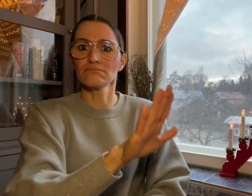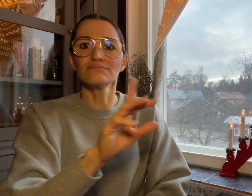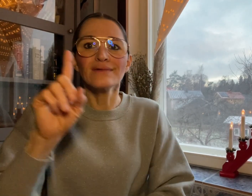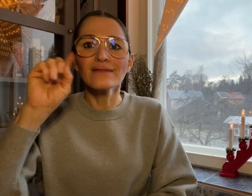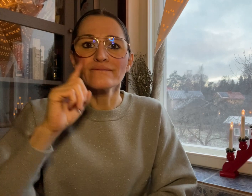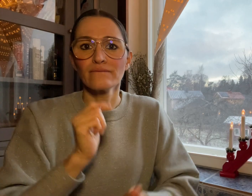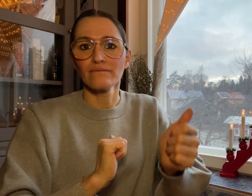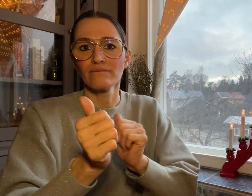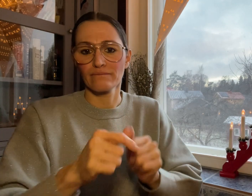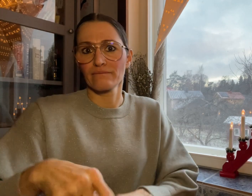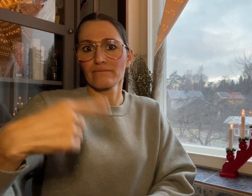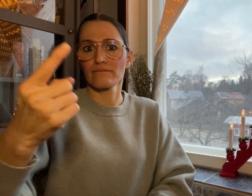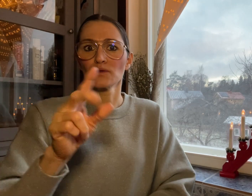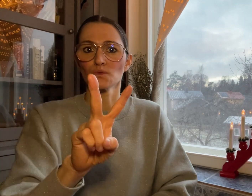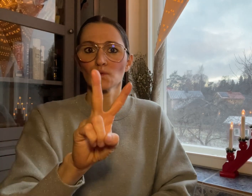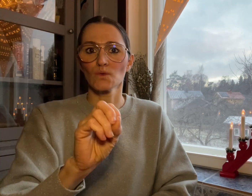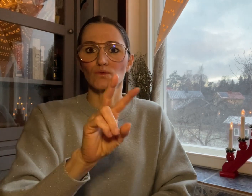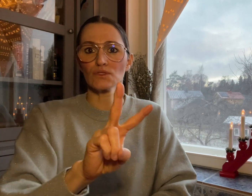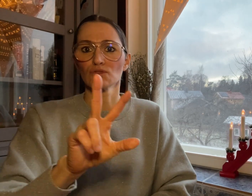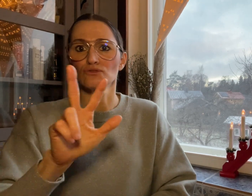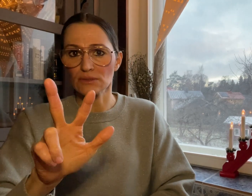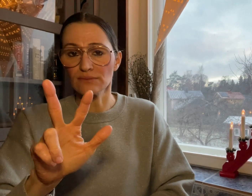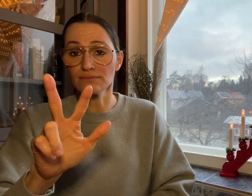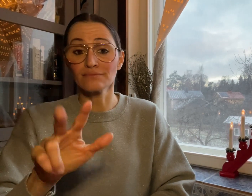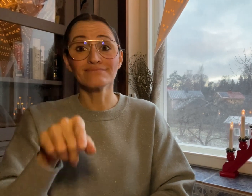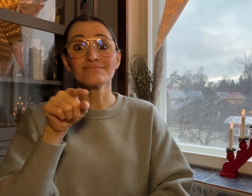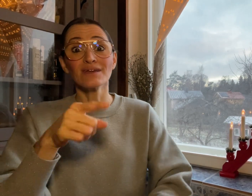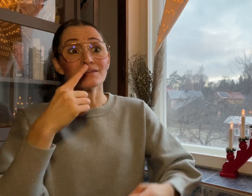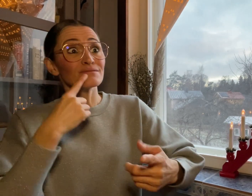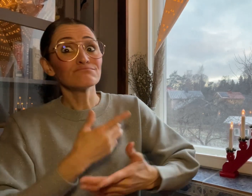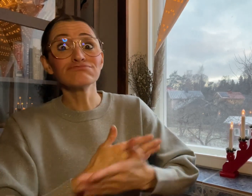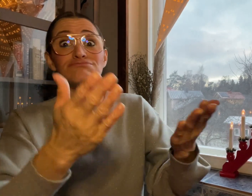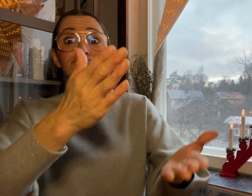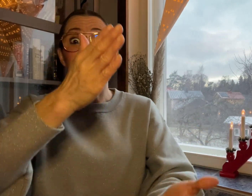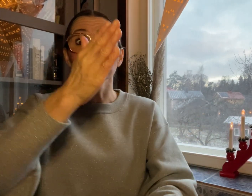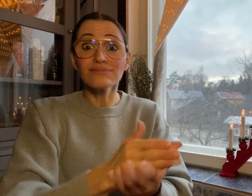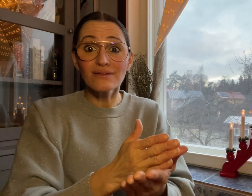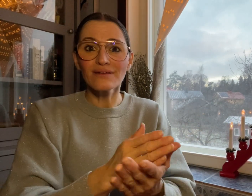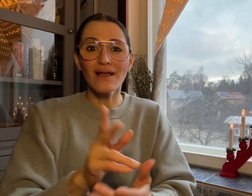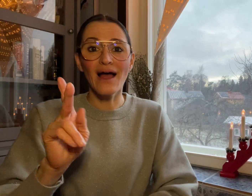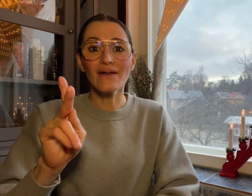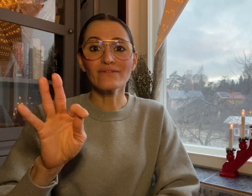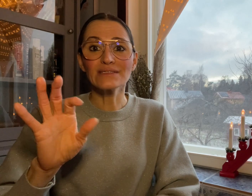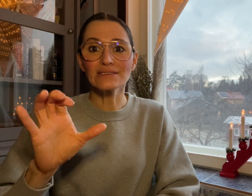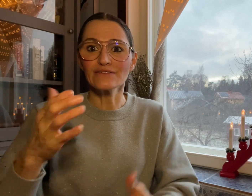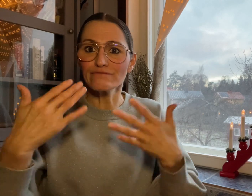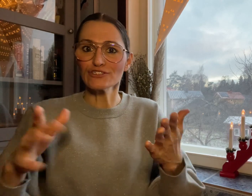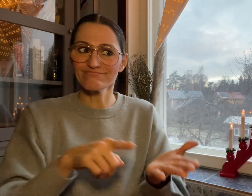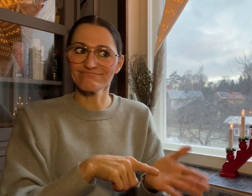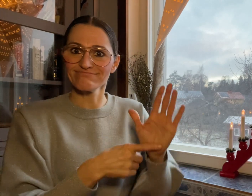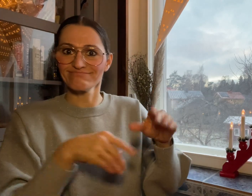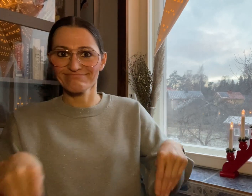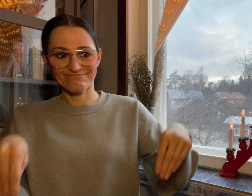for the Deaf in 2023. During the announcement,